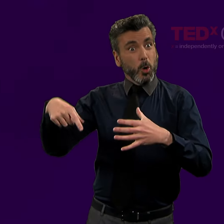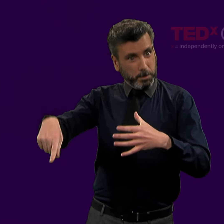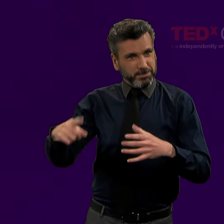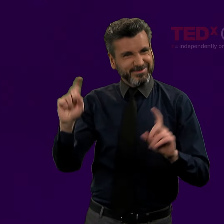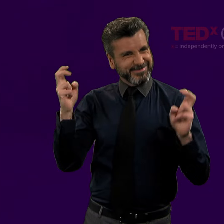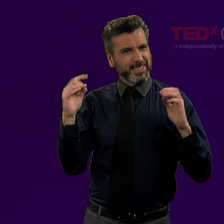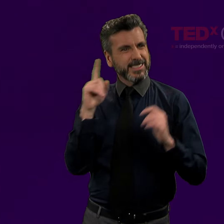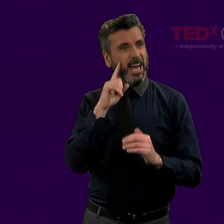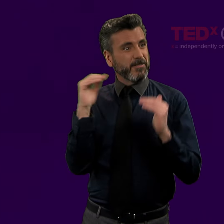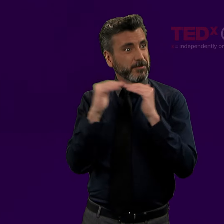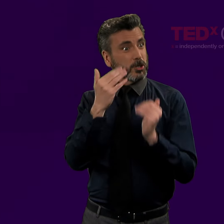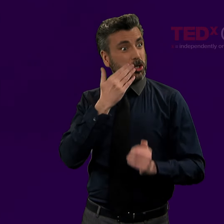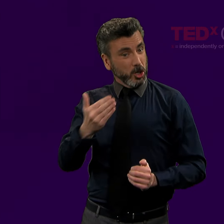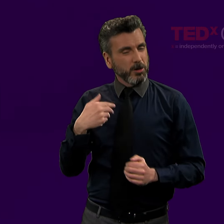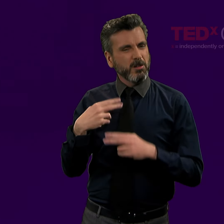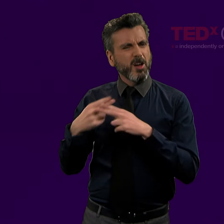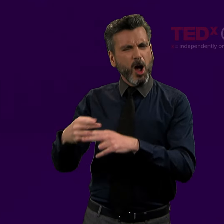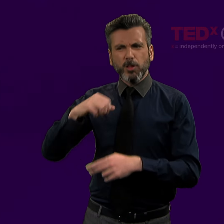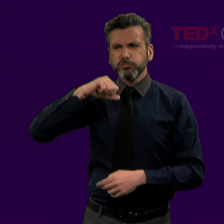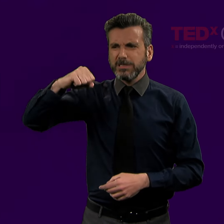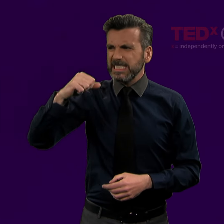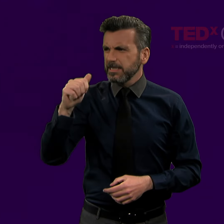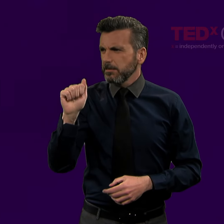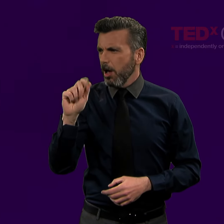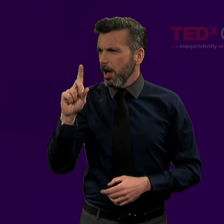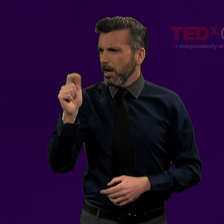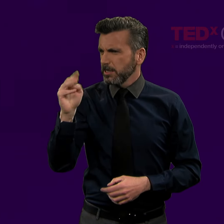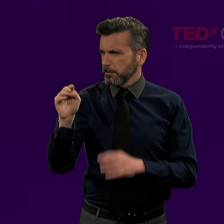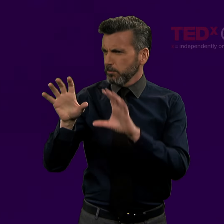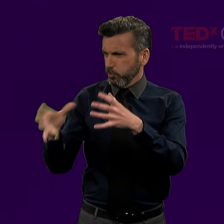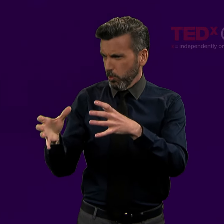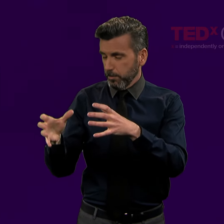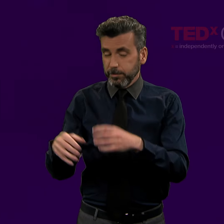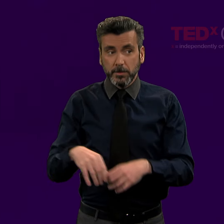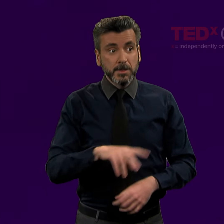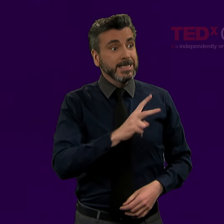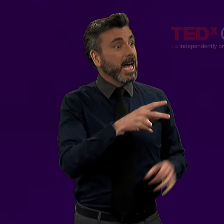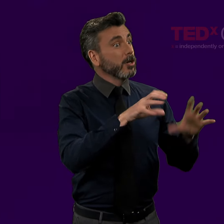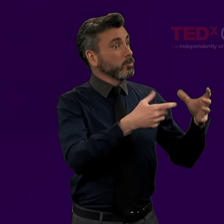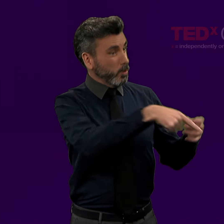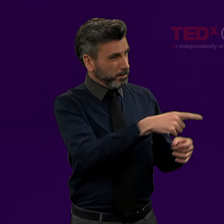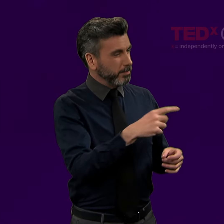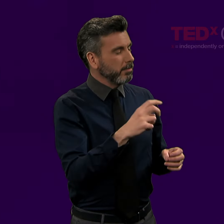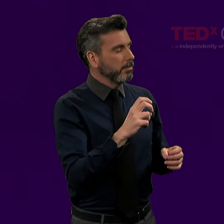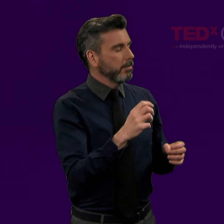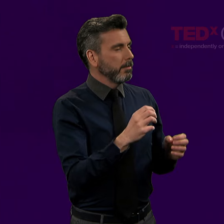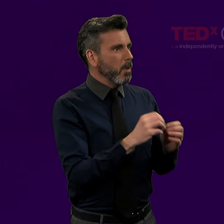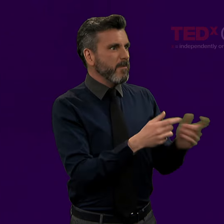So those who would say Deaf was good, we would say had some protective factors, strong resilience.